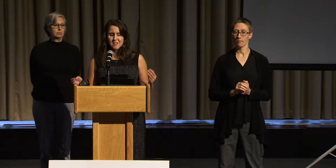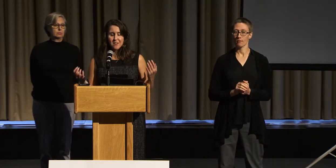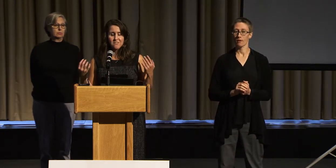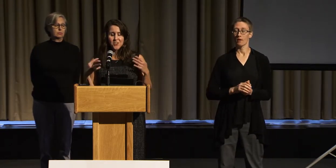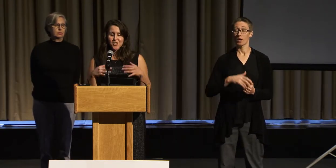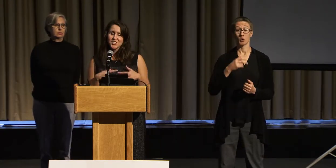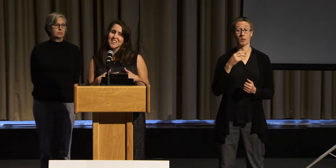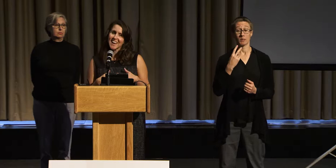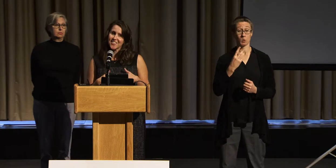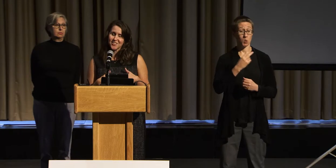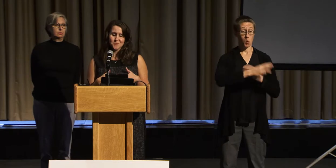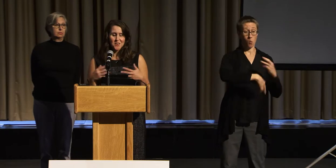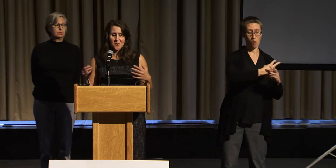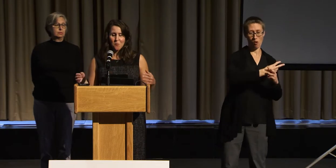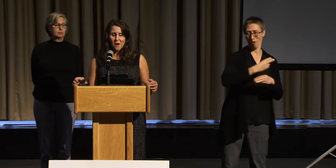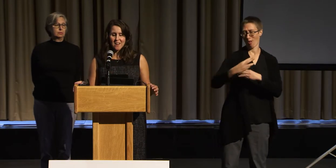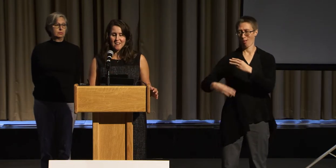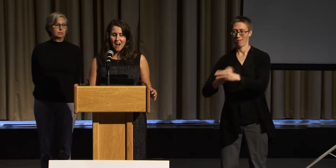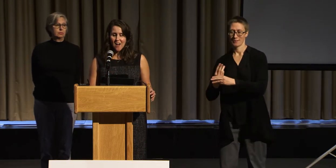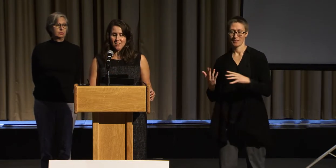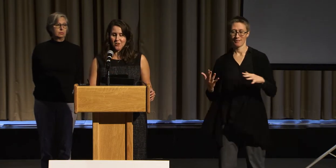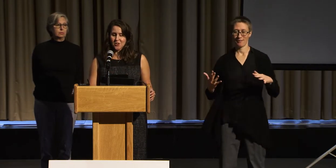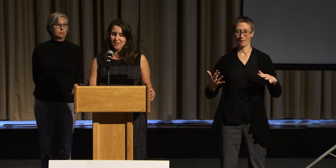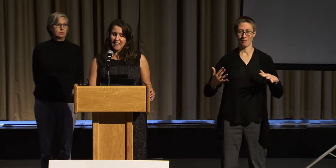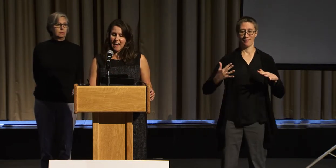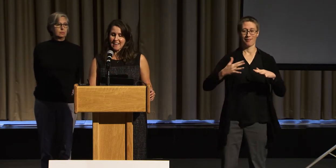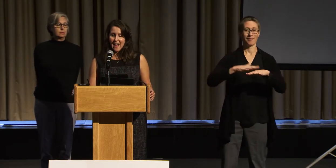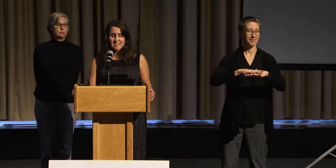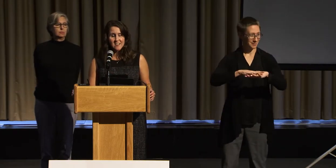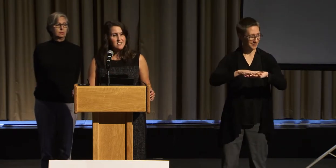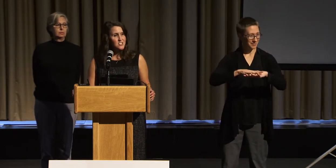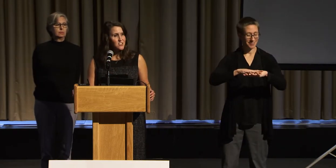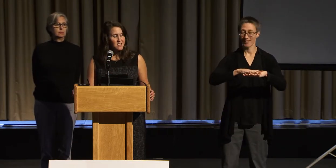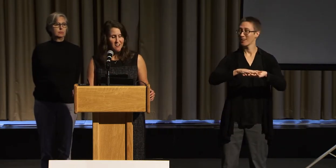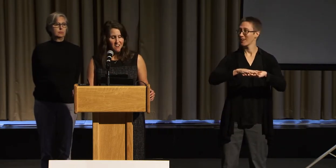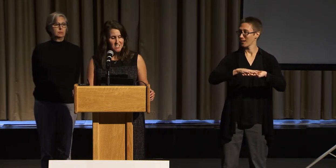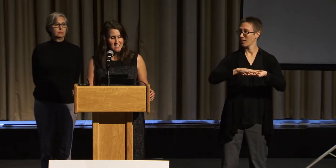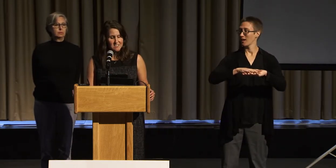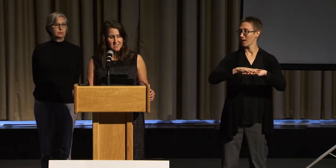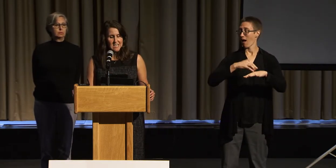converged together when I learned that access to the arts